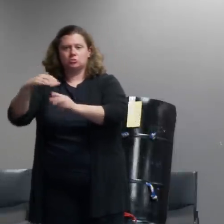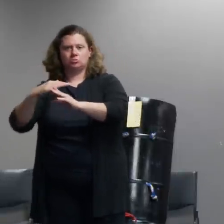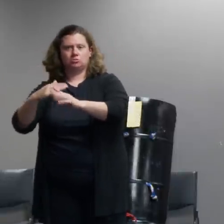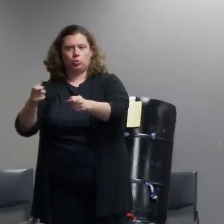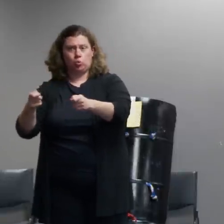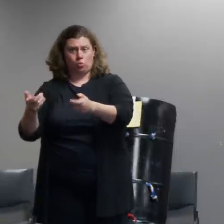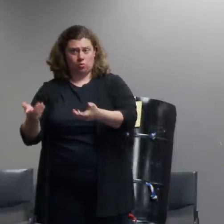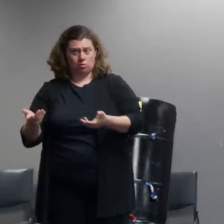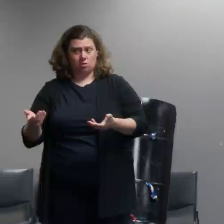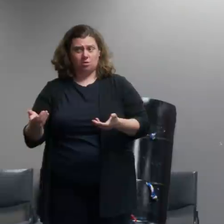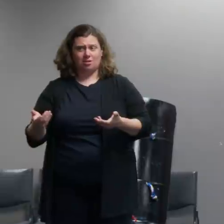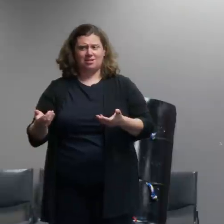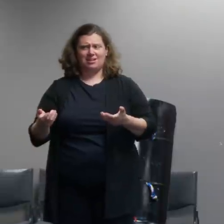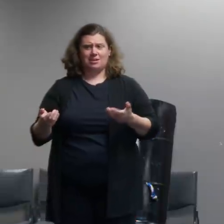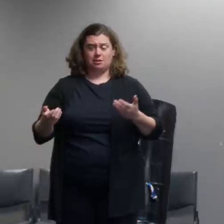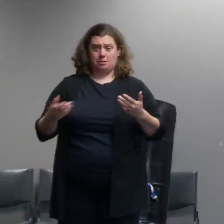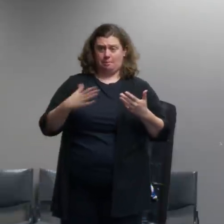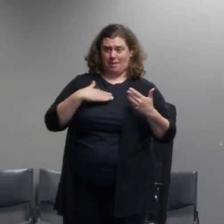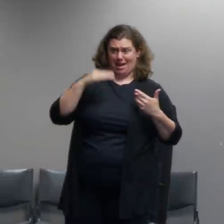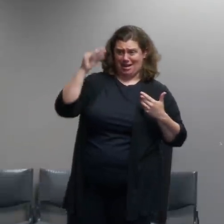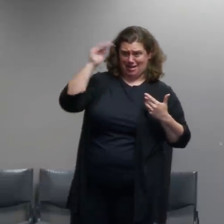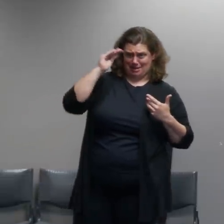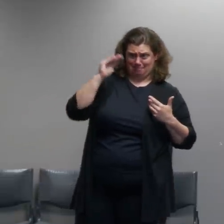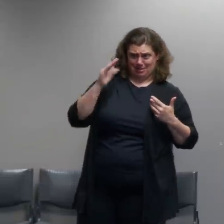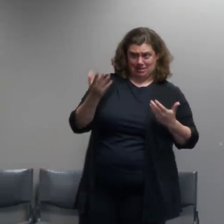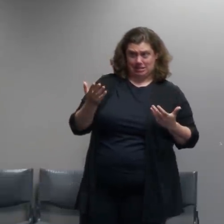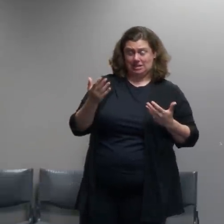i i mean i don't think so other people might but